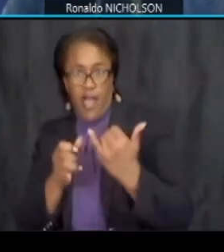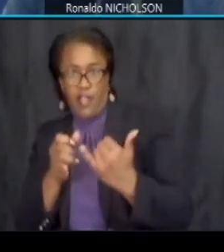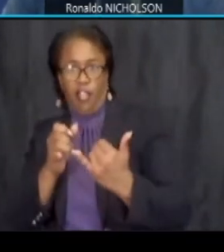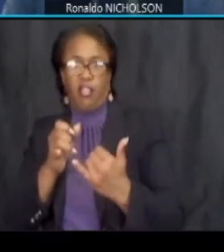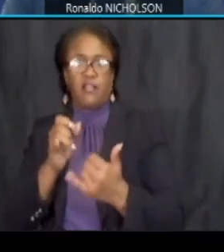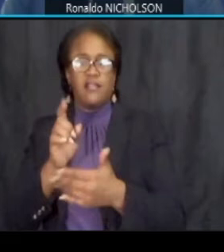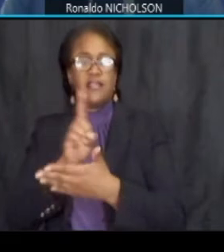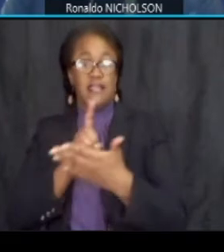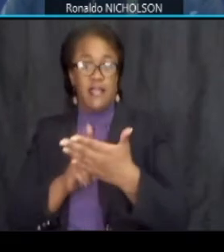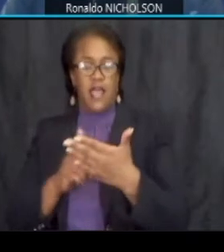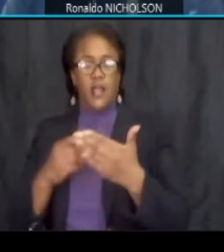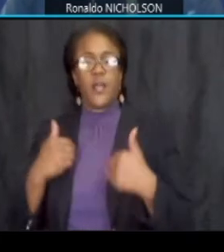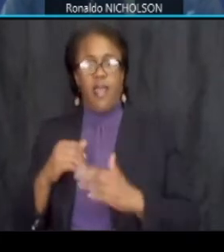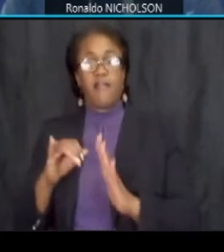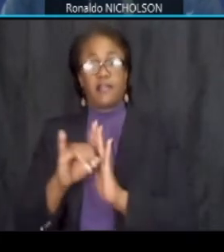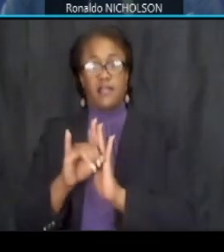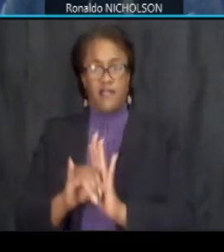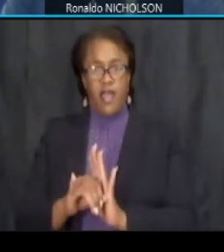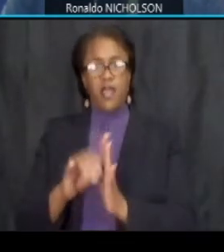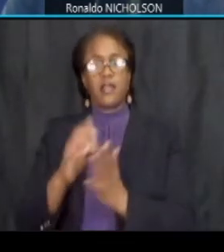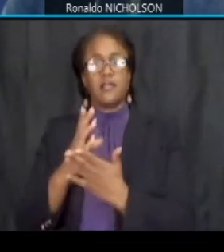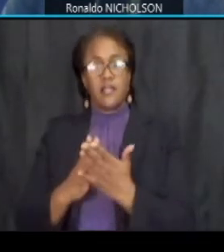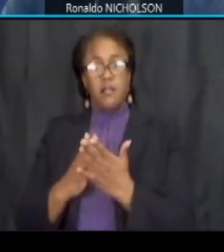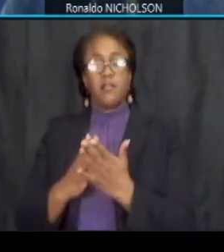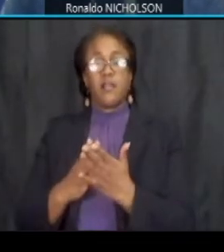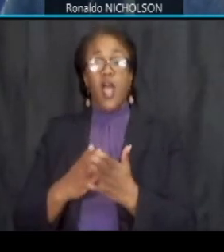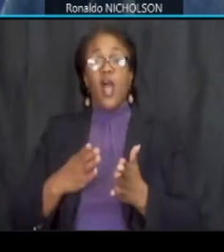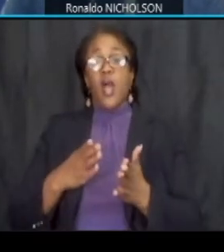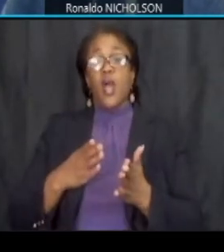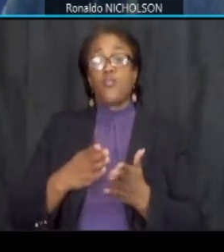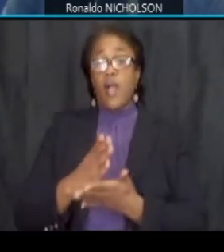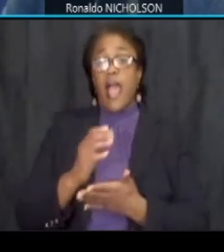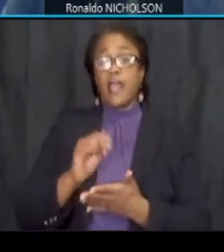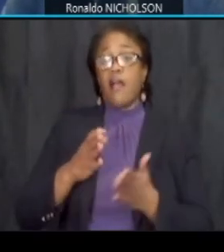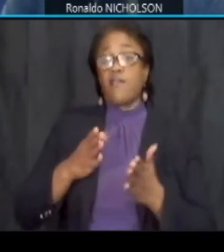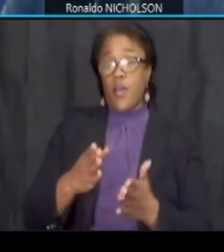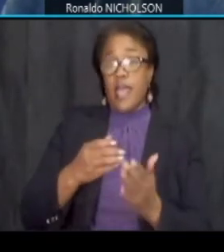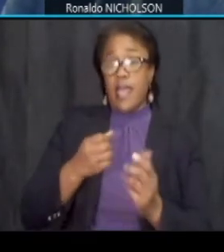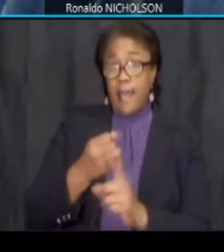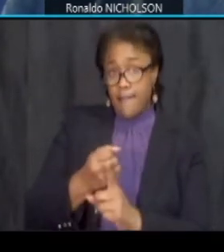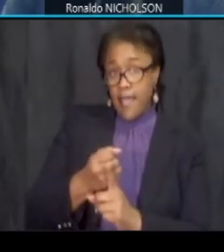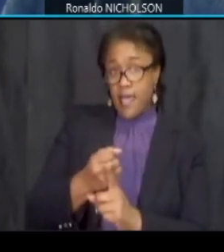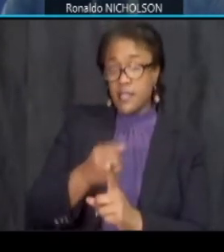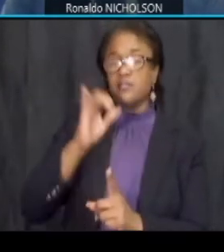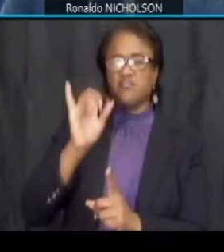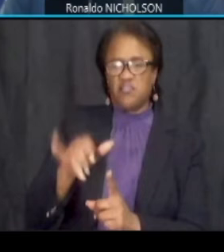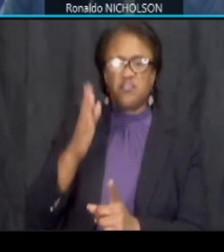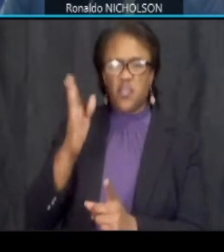we have identified some right-of-way impacts which we will talk about today project construction